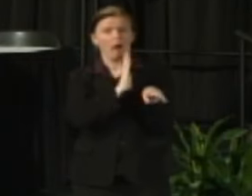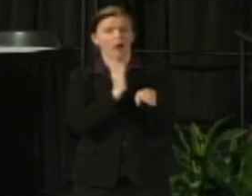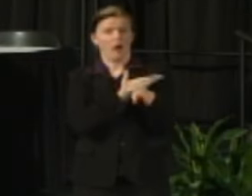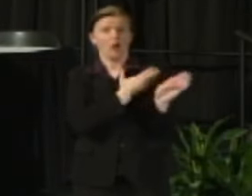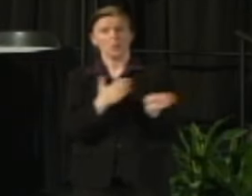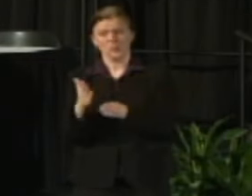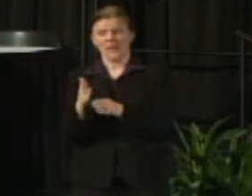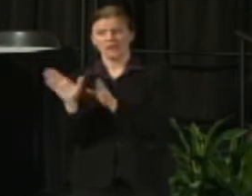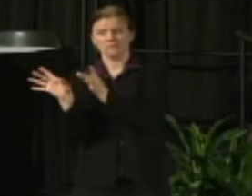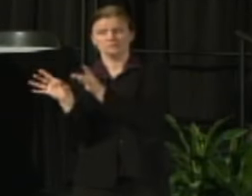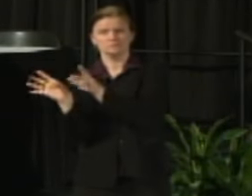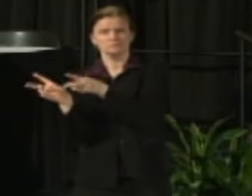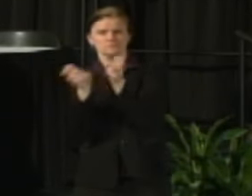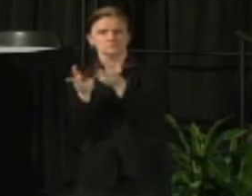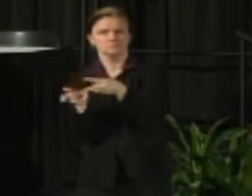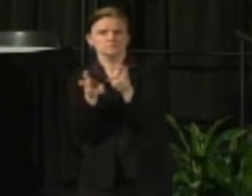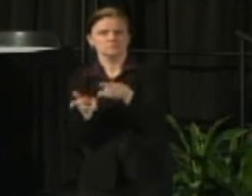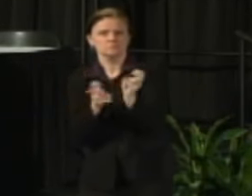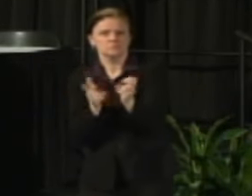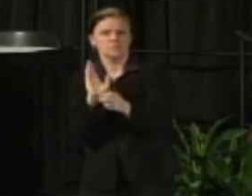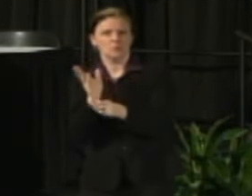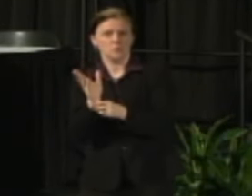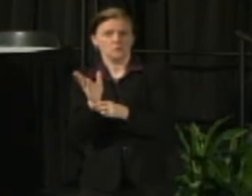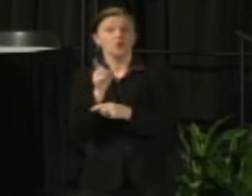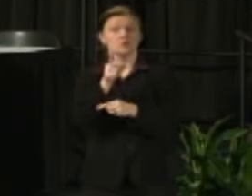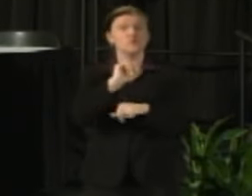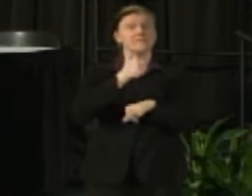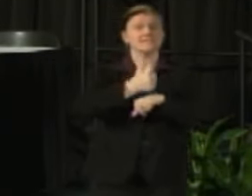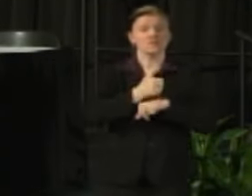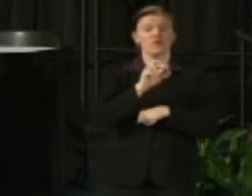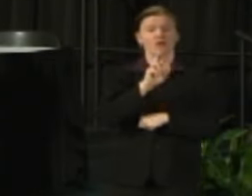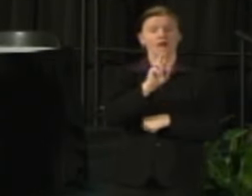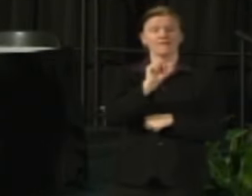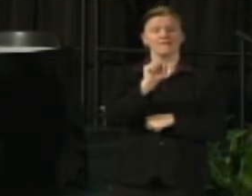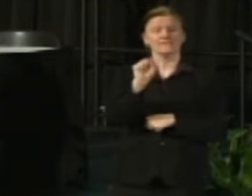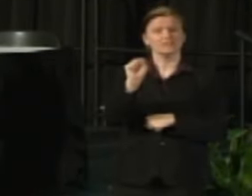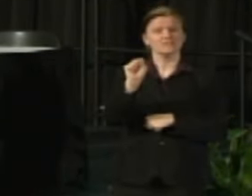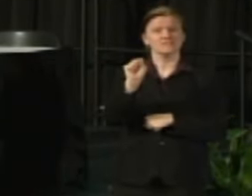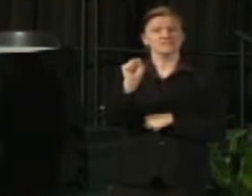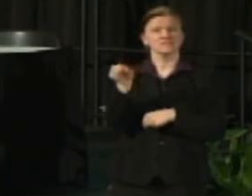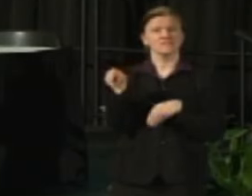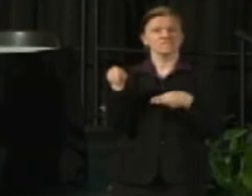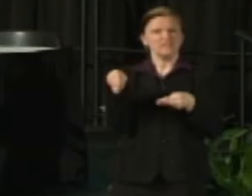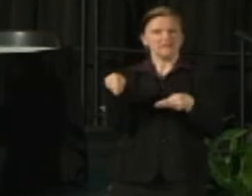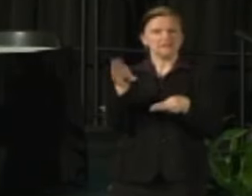You can actually set up to get an RSS feed so that you're instantly notified when there are changes.